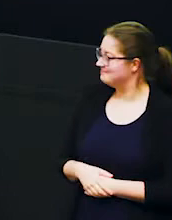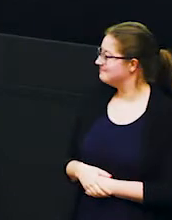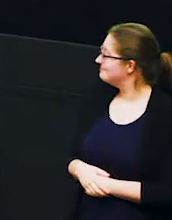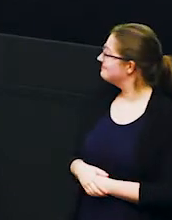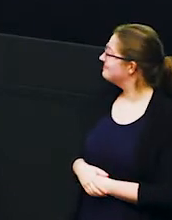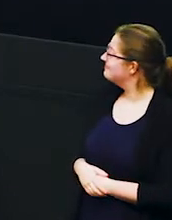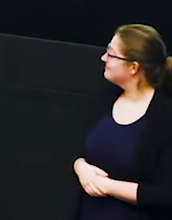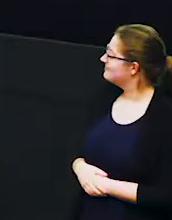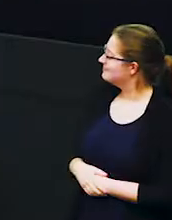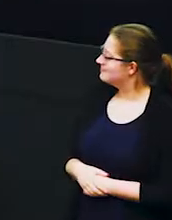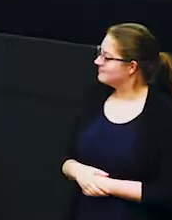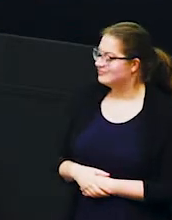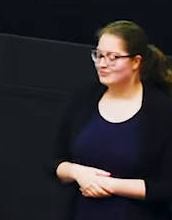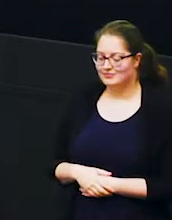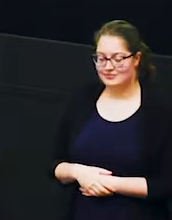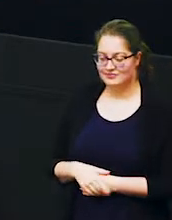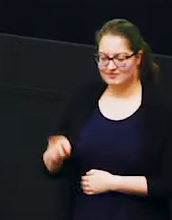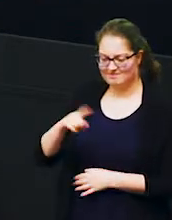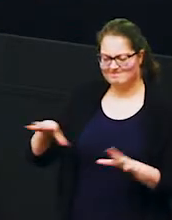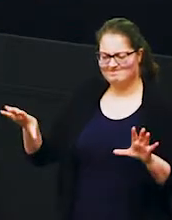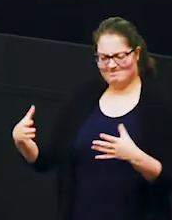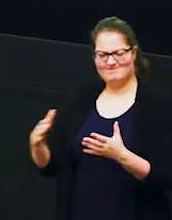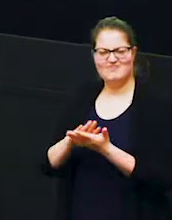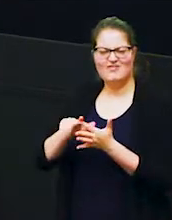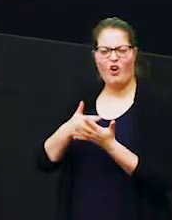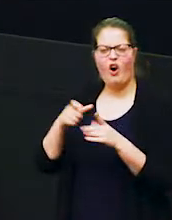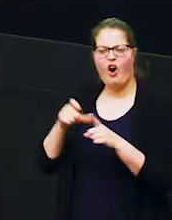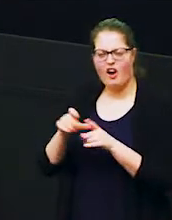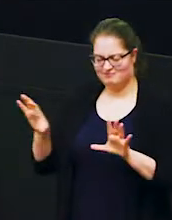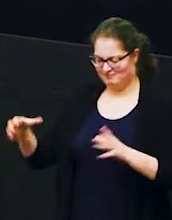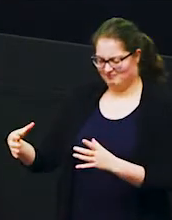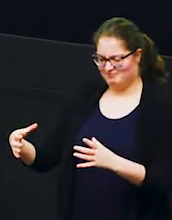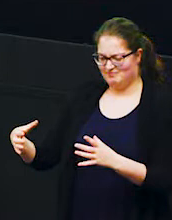and in amongst this herd i want you to picture yourself amongst this huge herd of elephants